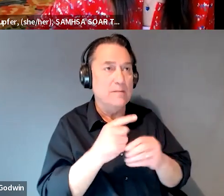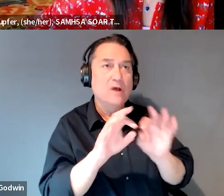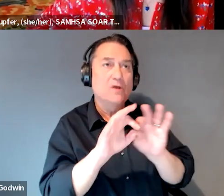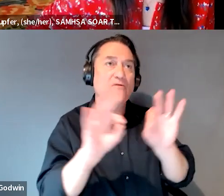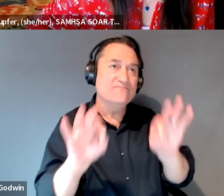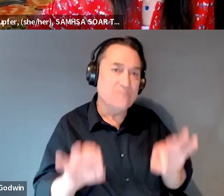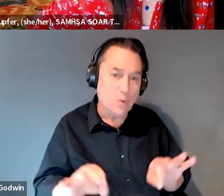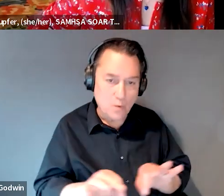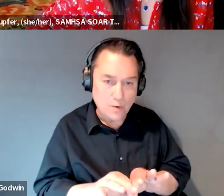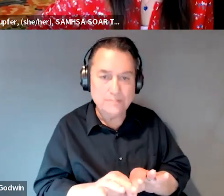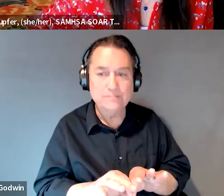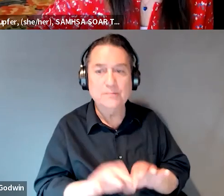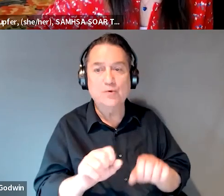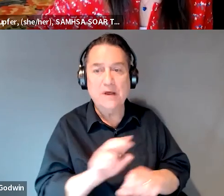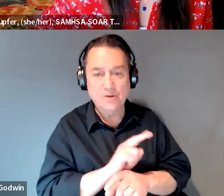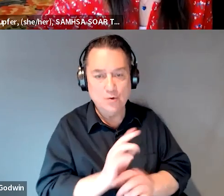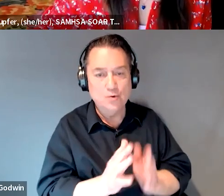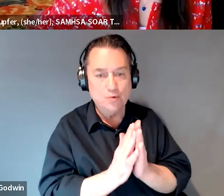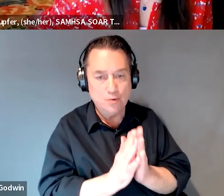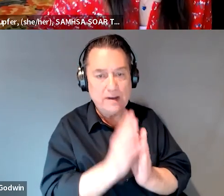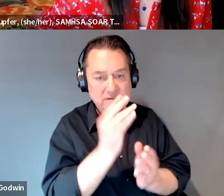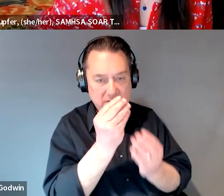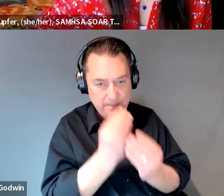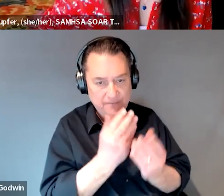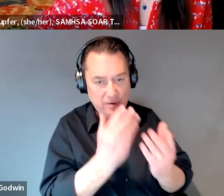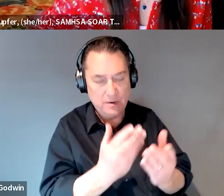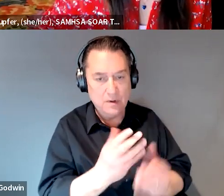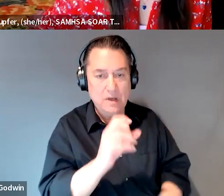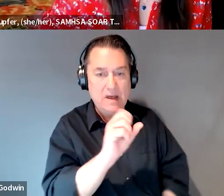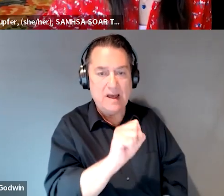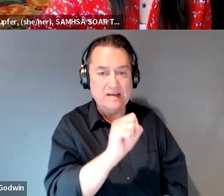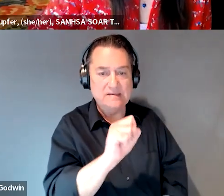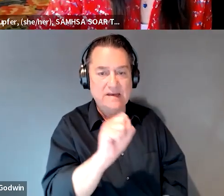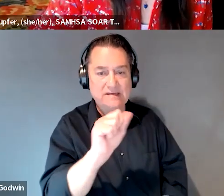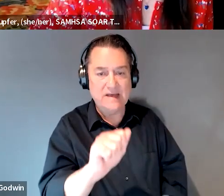that you can use to request that information. That is called SSA-3288.